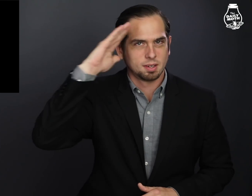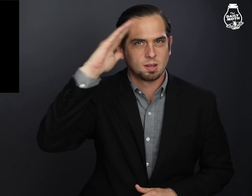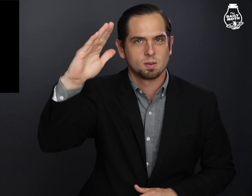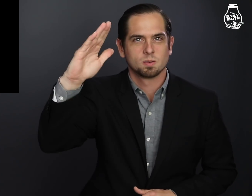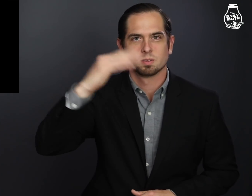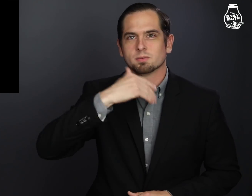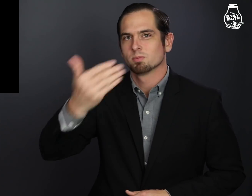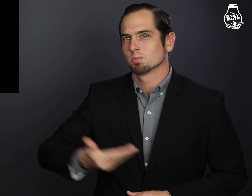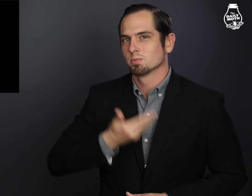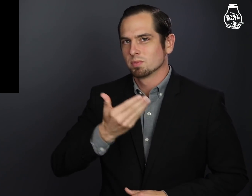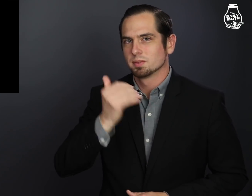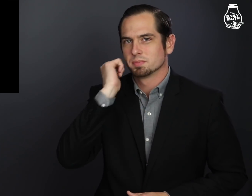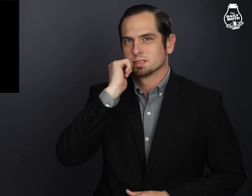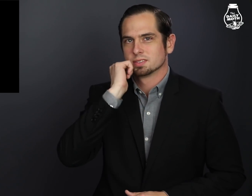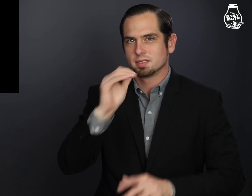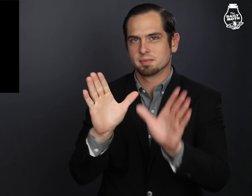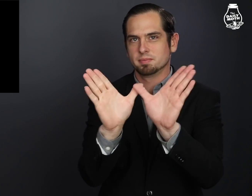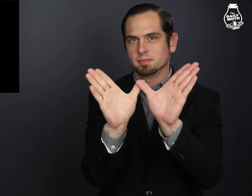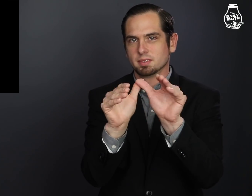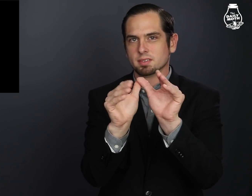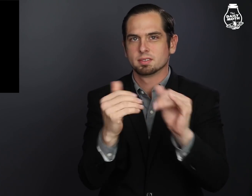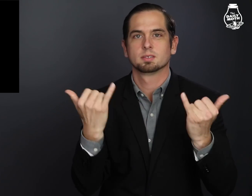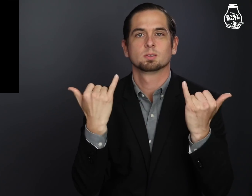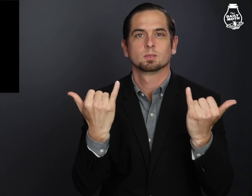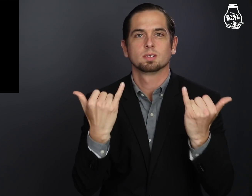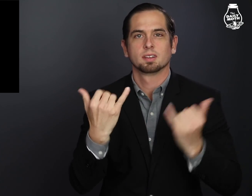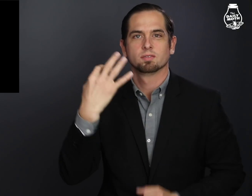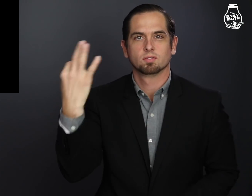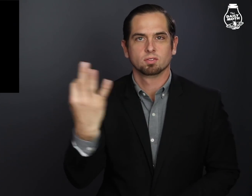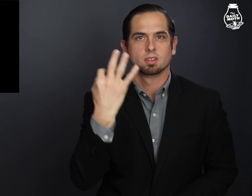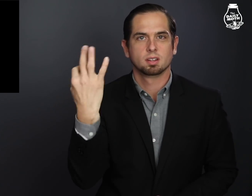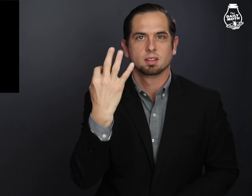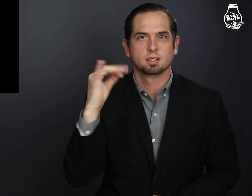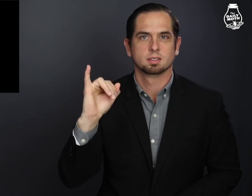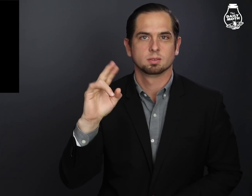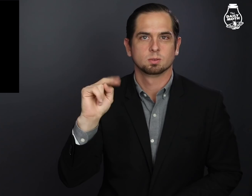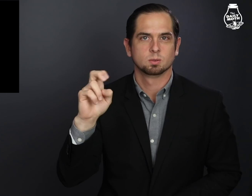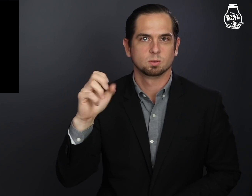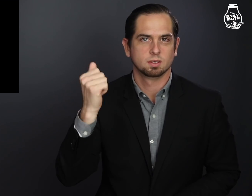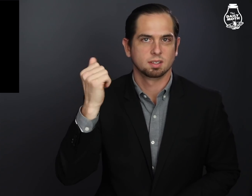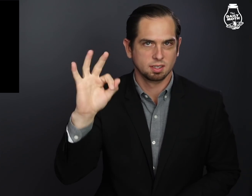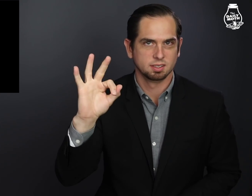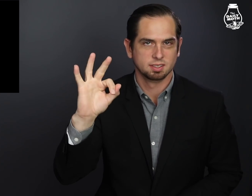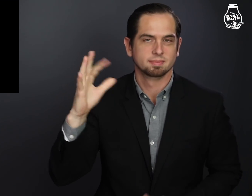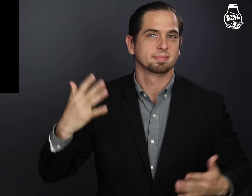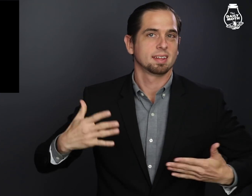Hello, welcome to The Daily Moth! It is Friday, June 19.